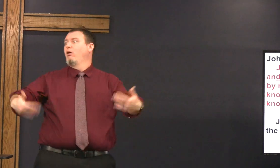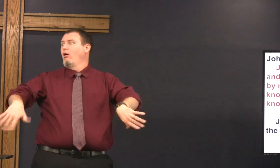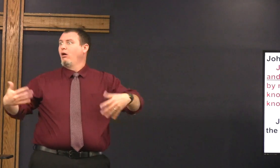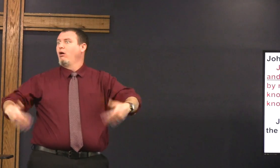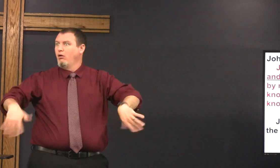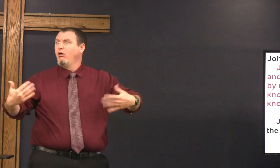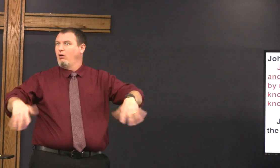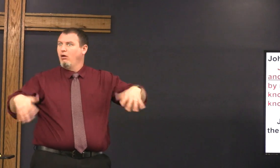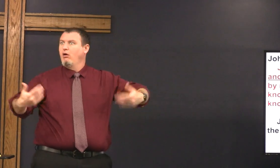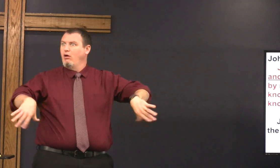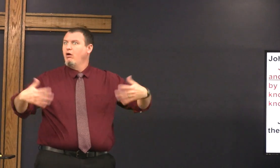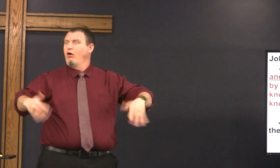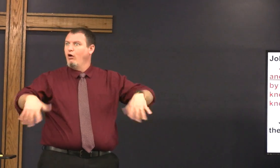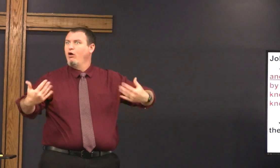the father wants to know you